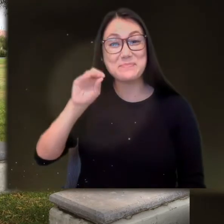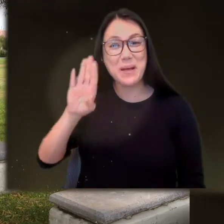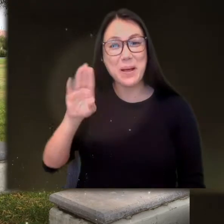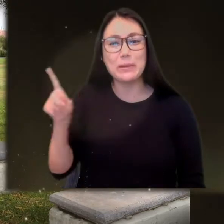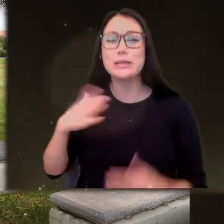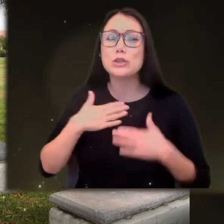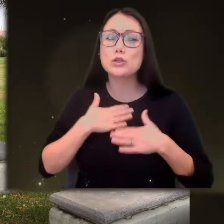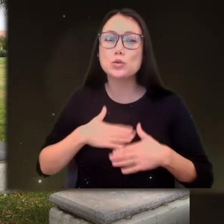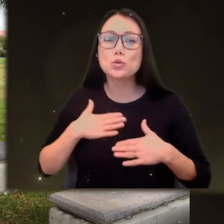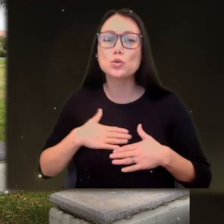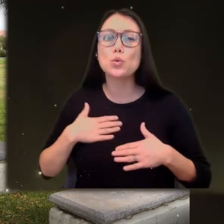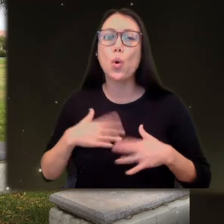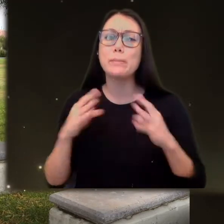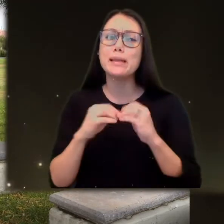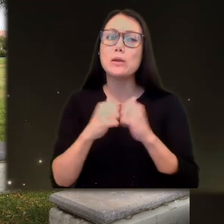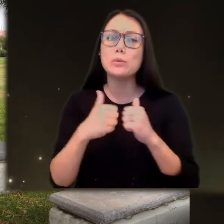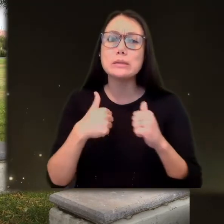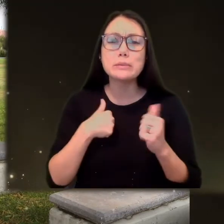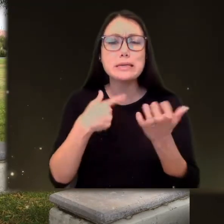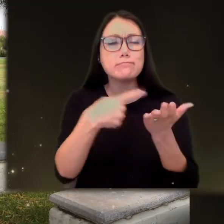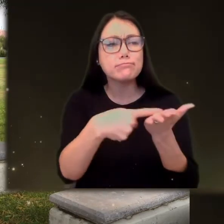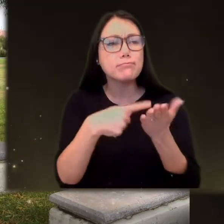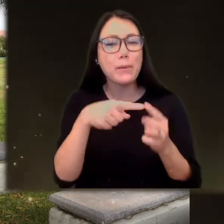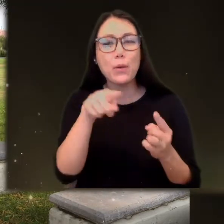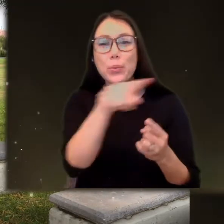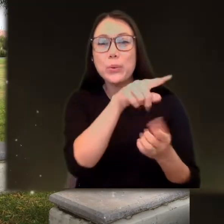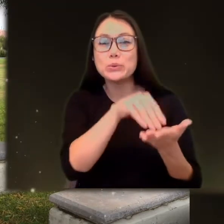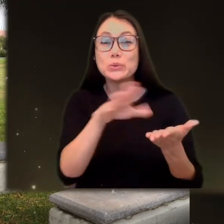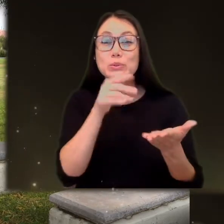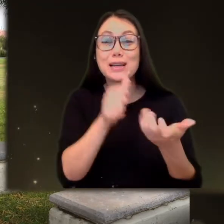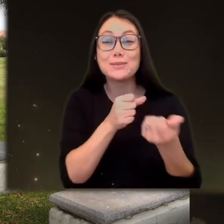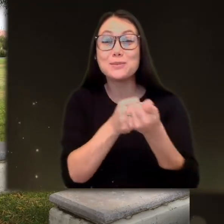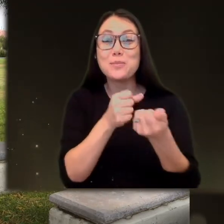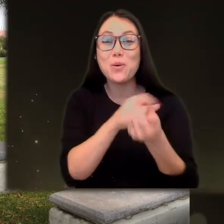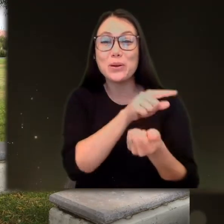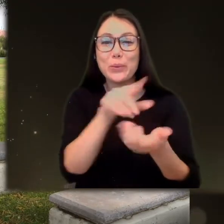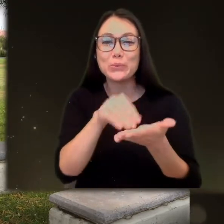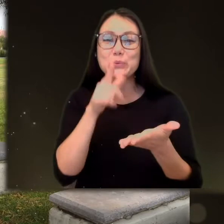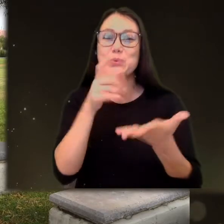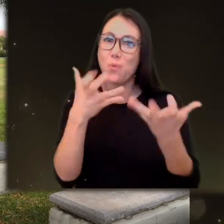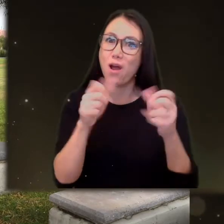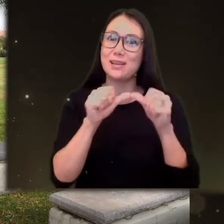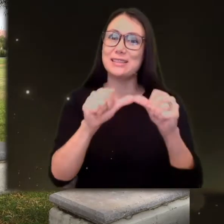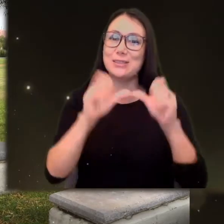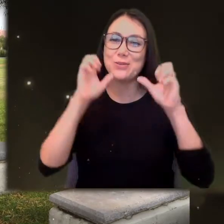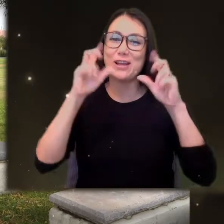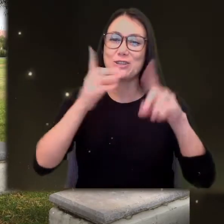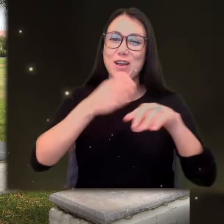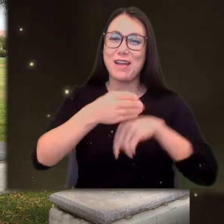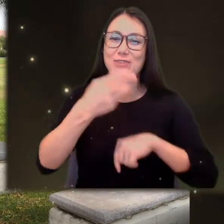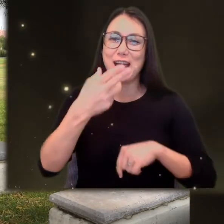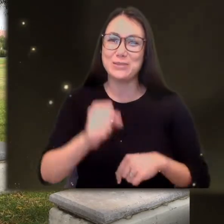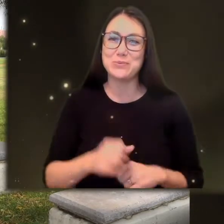AND HE ENJOYED MEETING WITH ME AND TALKING ABOUT THE STUDENTS AND SUPPORTING STUDENTS WHO WANTED TO CONTINUE THEIR EDUCATION